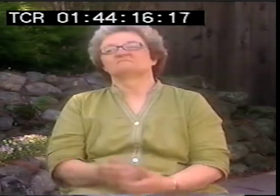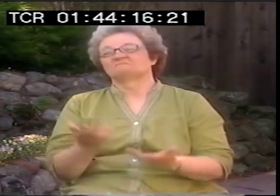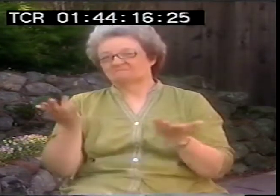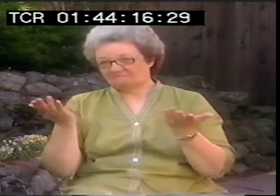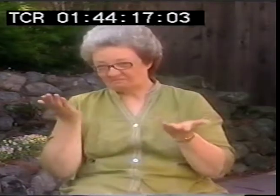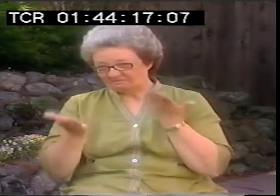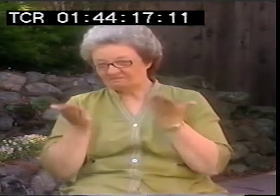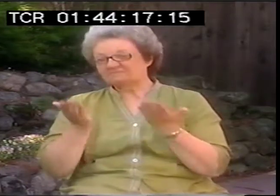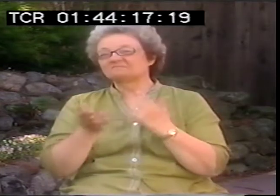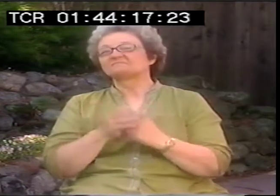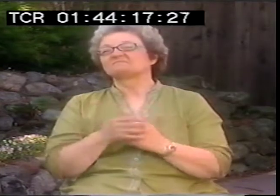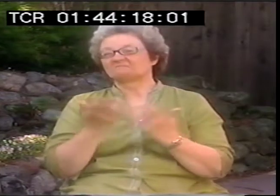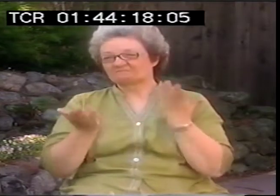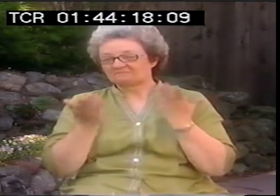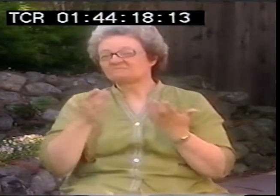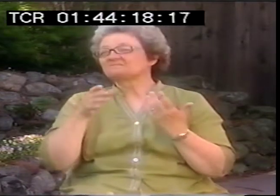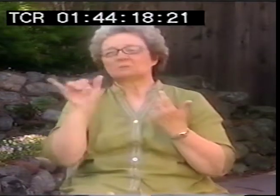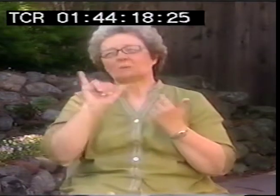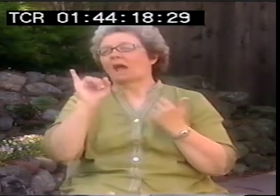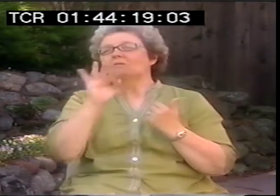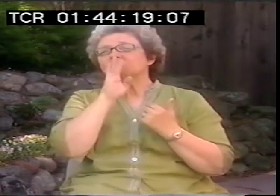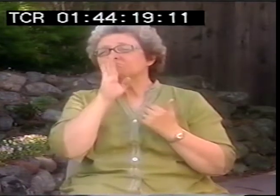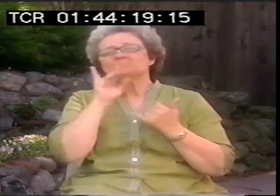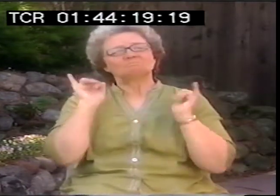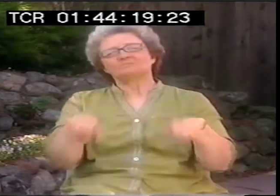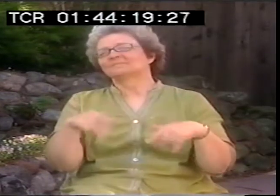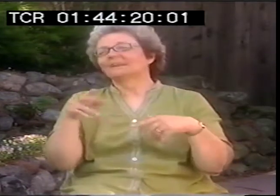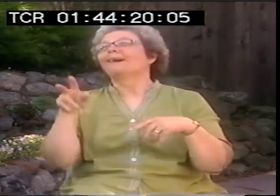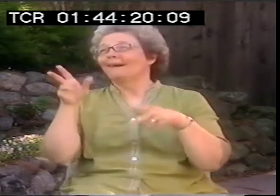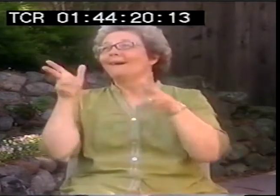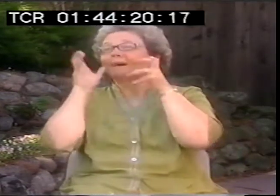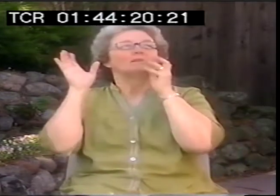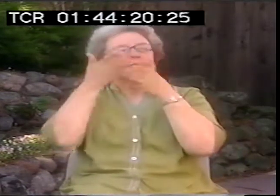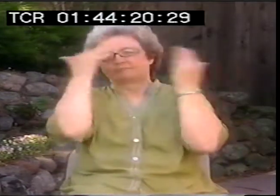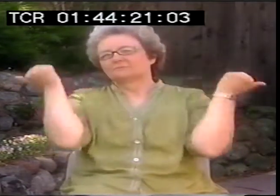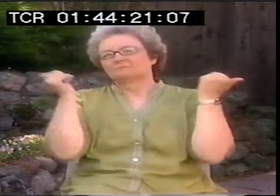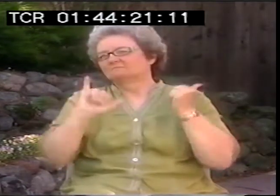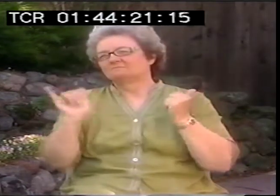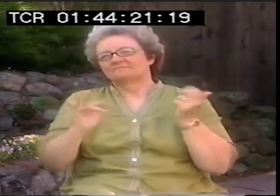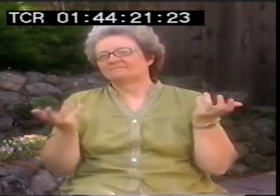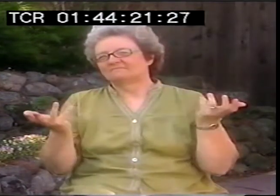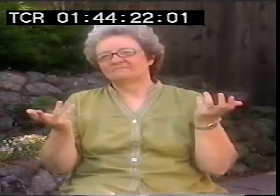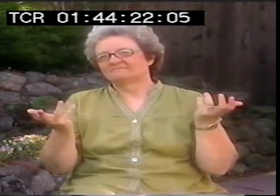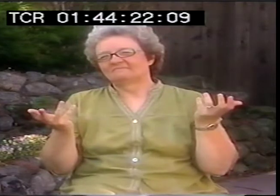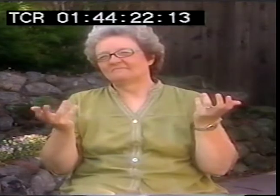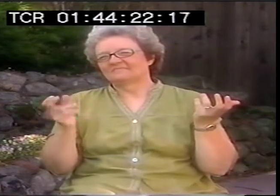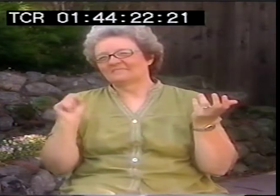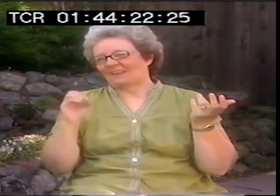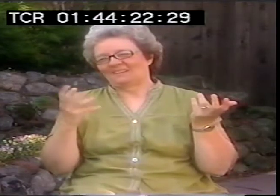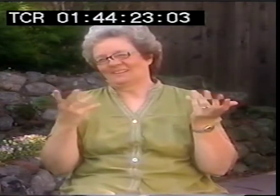Maybe, maybe. It's the same as spoken, right? You know, you hear it and then you forget it, same thing.